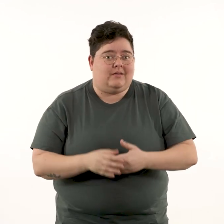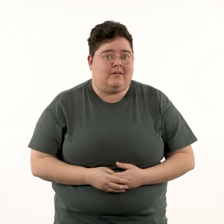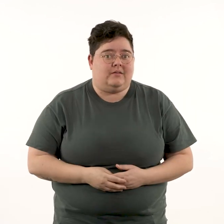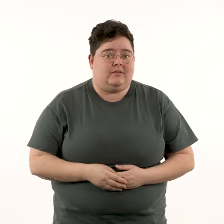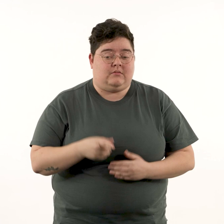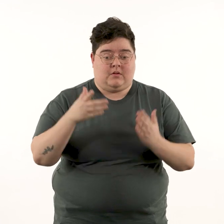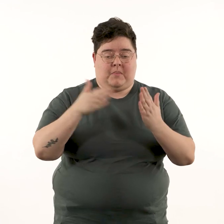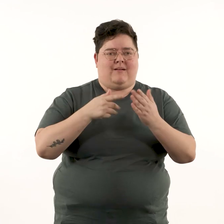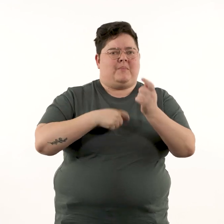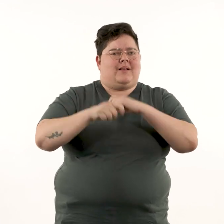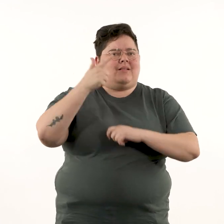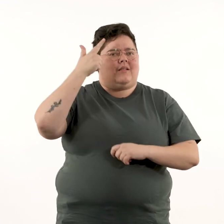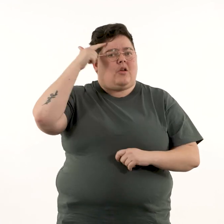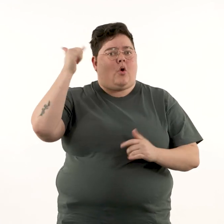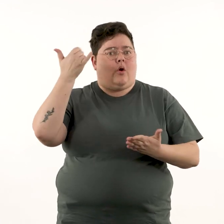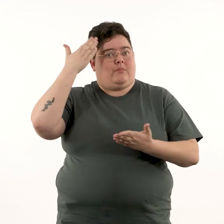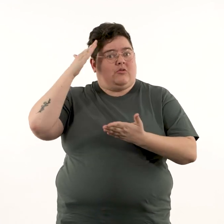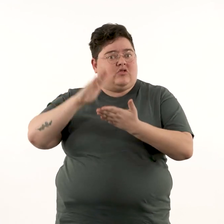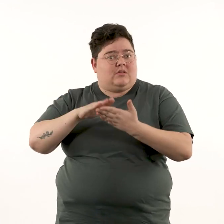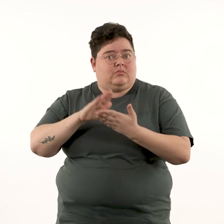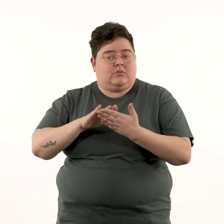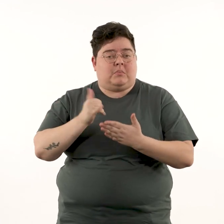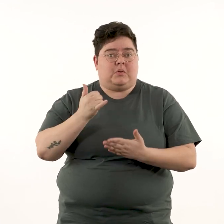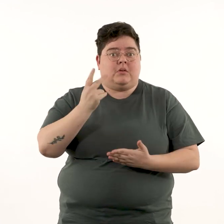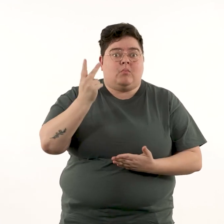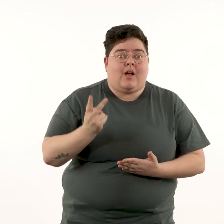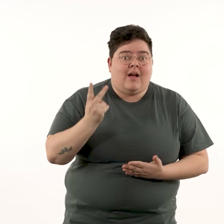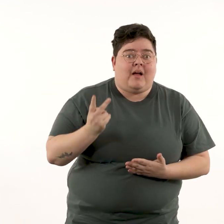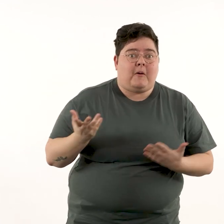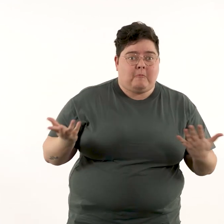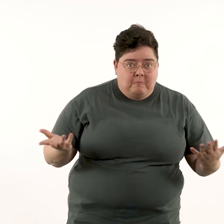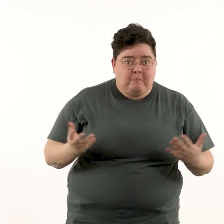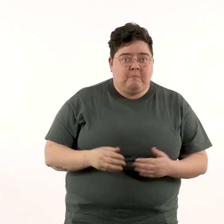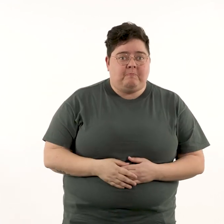The painting becomes an idea or a memory, twice removed.